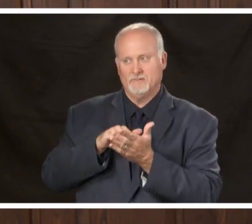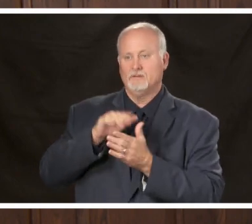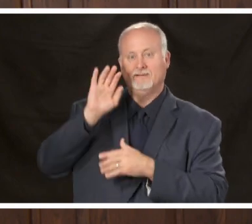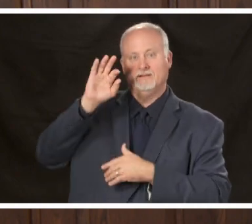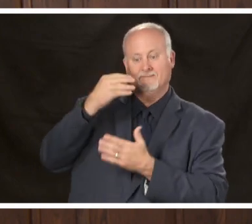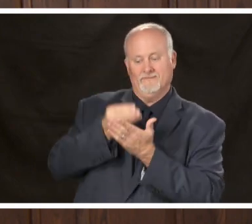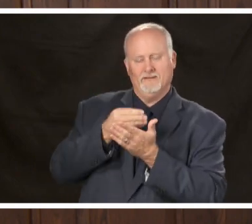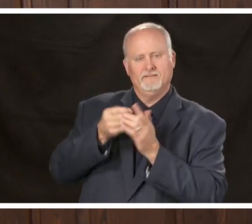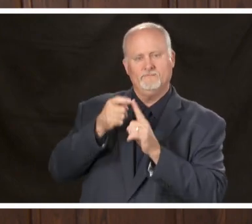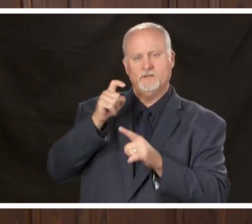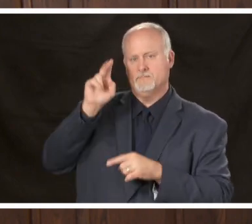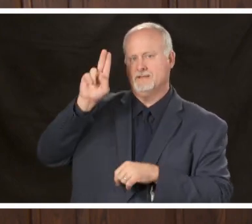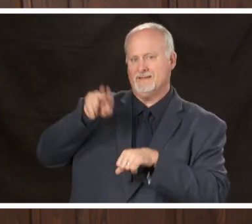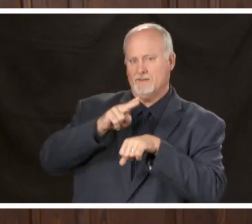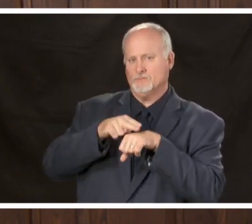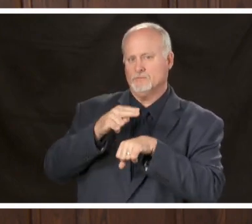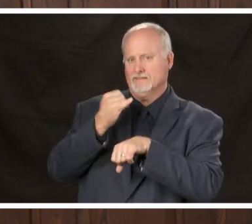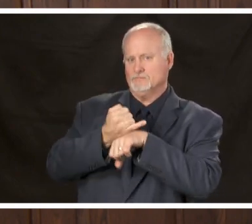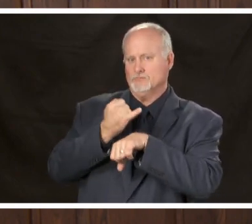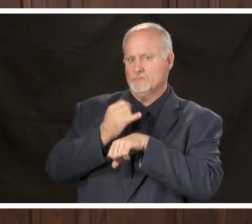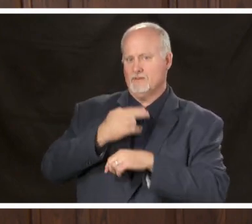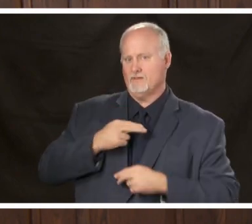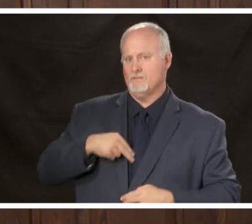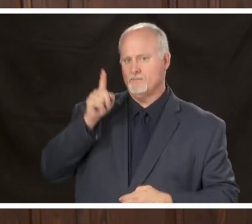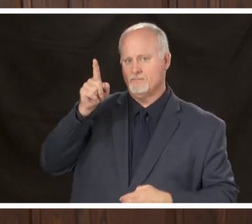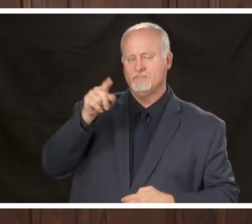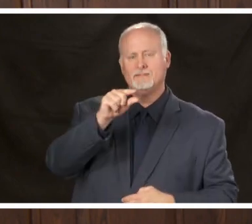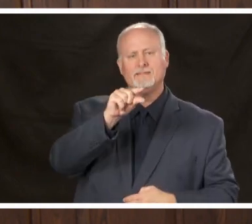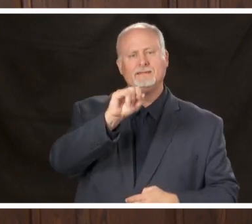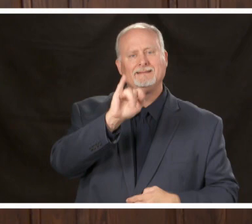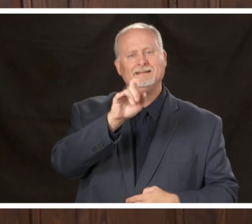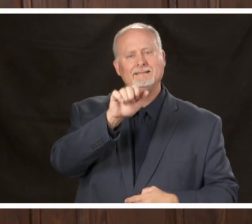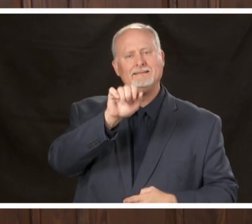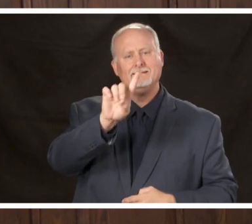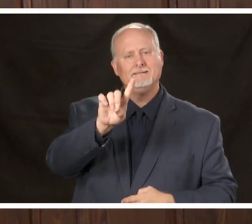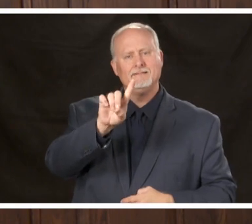Institutes of Health and Gilead pharmaceuticals has a license to develop